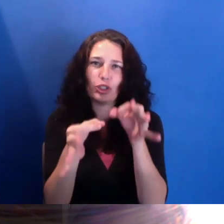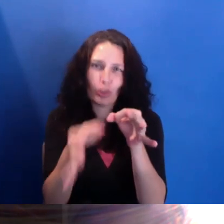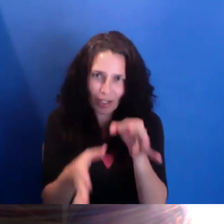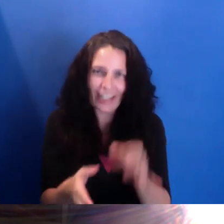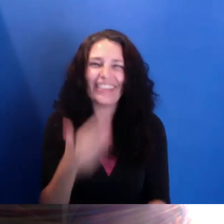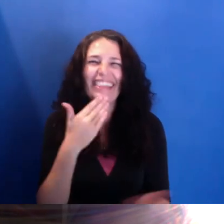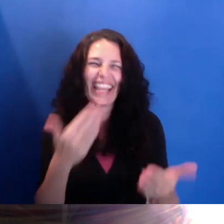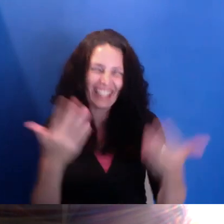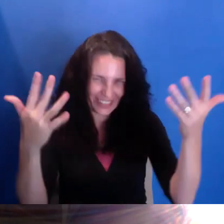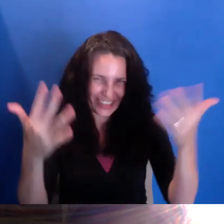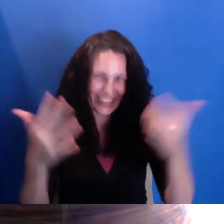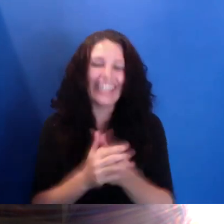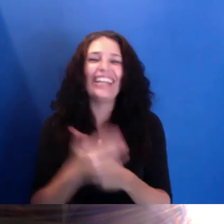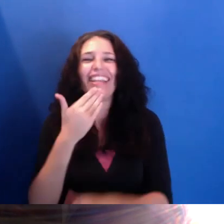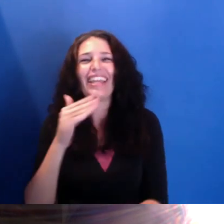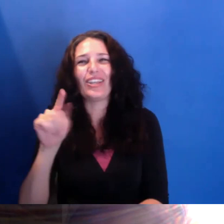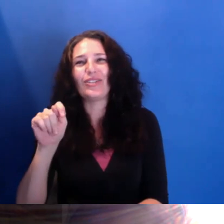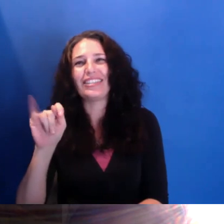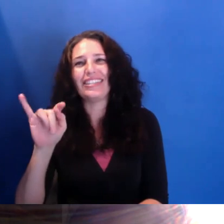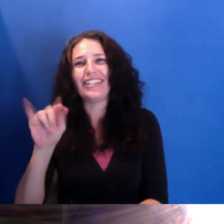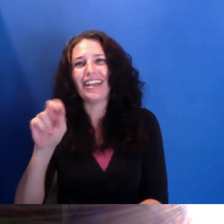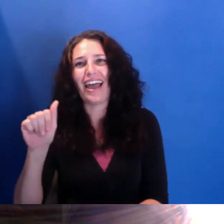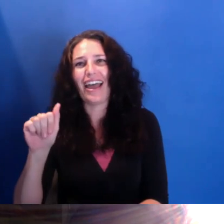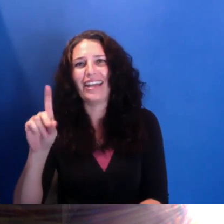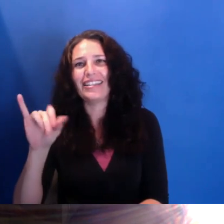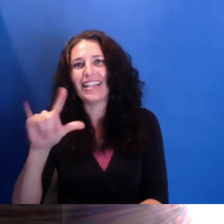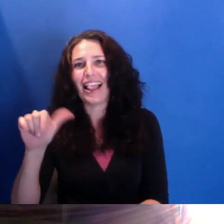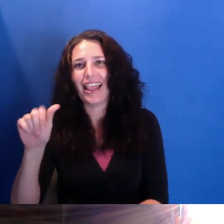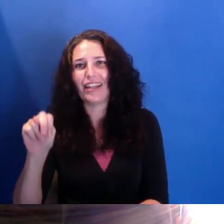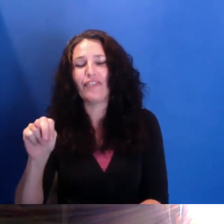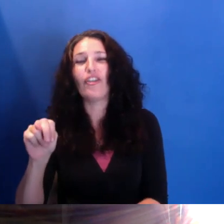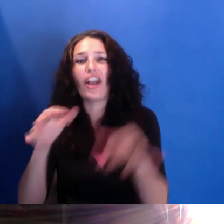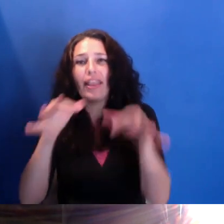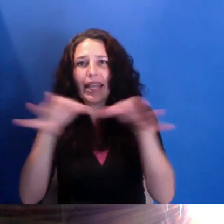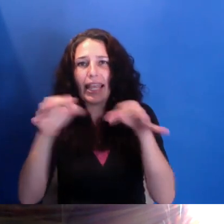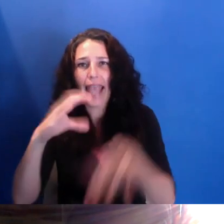Thank you to Tina for live captioning. Please, everyone, this is-- these conversations